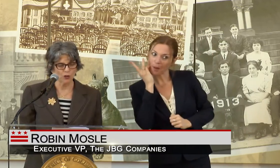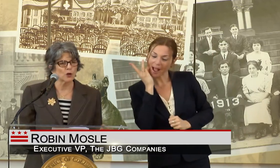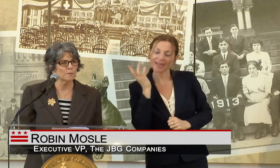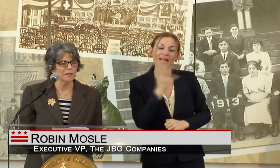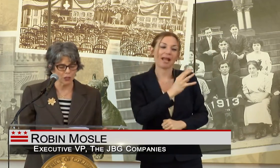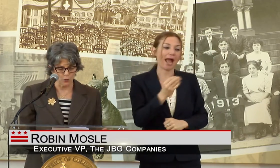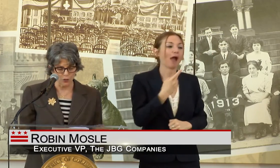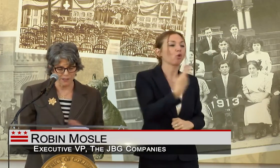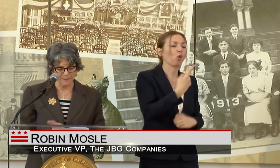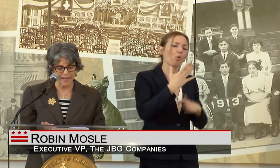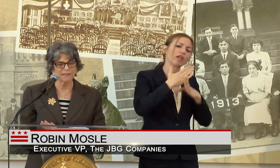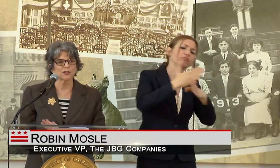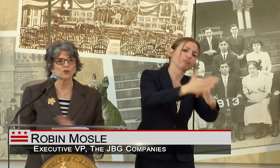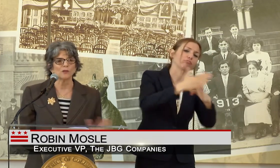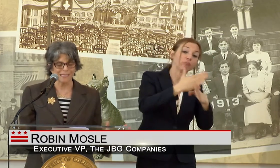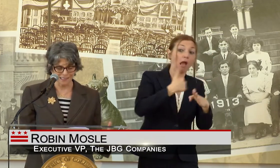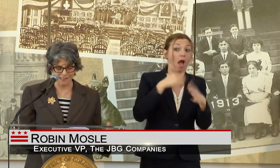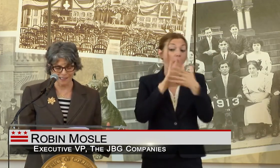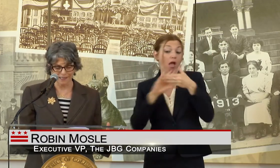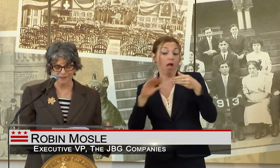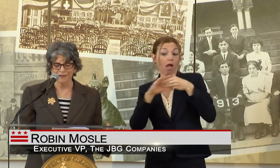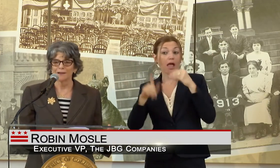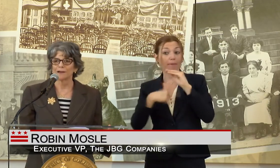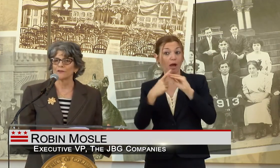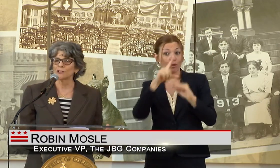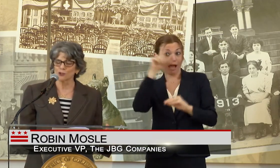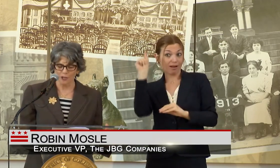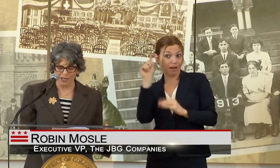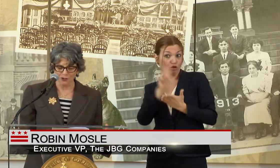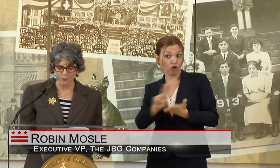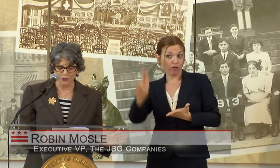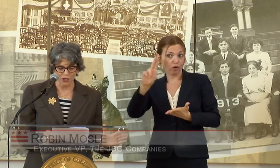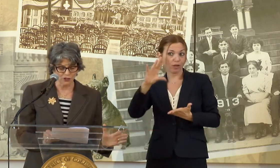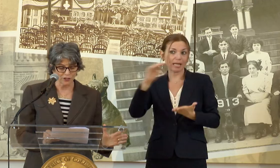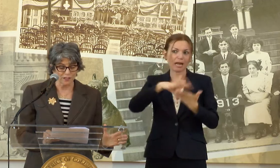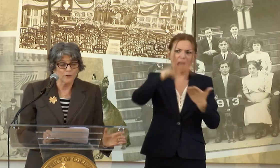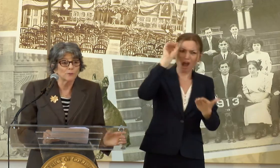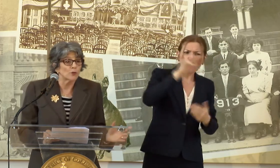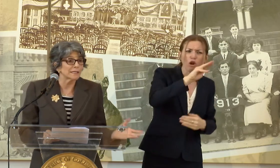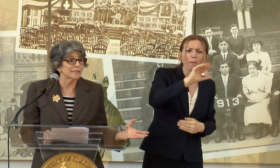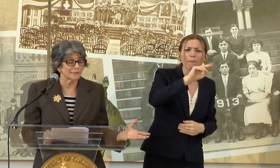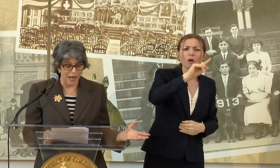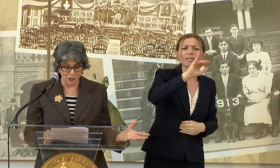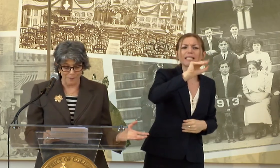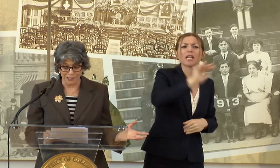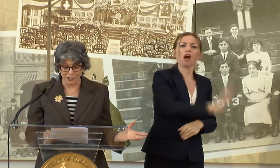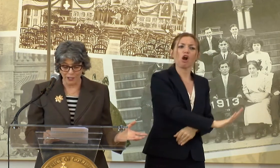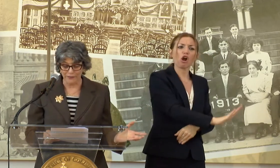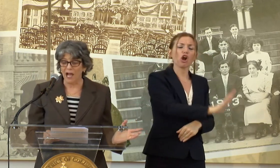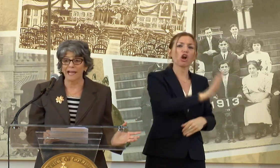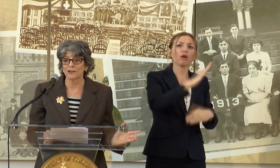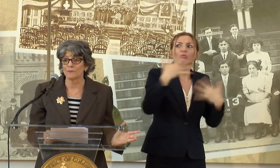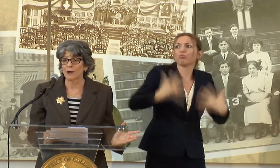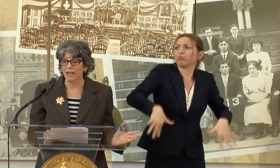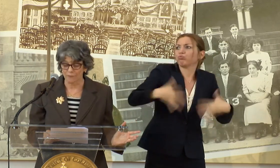HER MEDIA WORK SPANS A UNIQUE SLATE OF INTERNATIONAL PRODUCTIONS FROM DIRECTING A DOCUMENTARY AT THE HEIGHT OF MT.